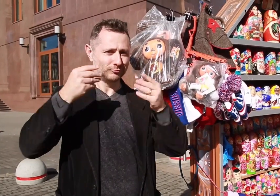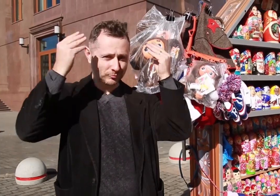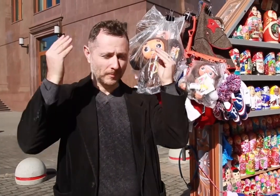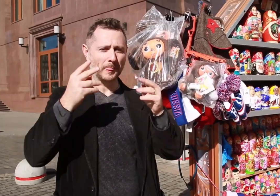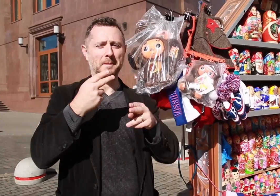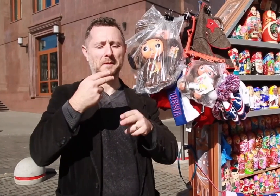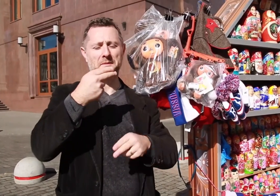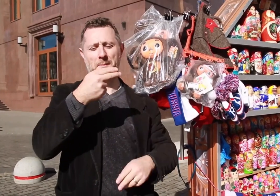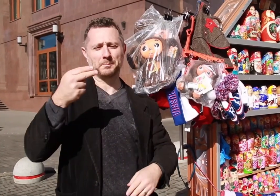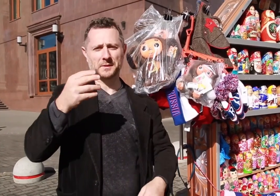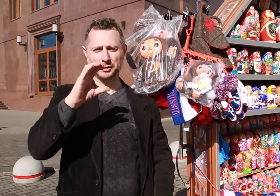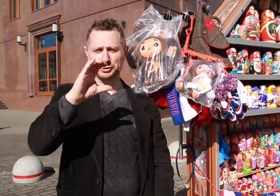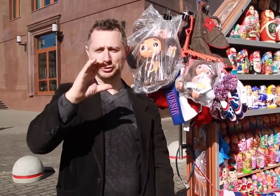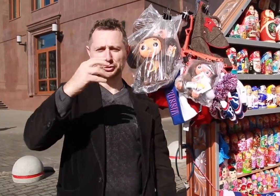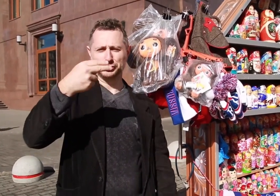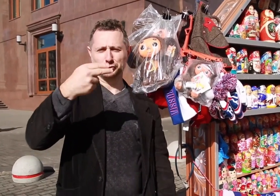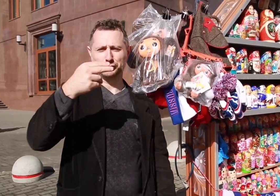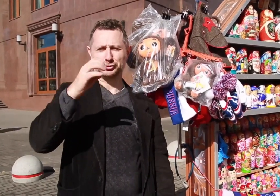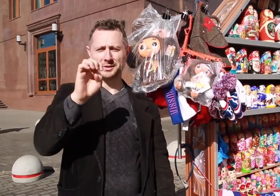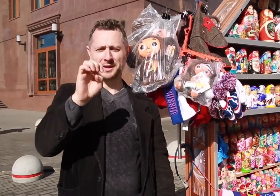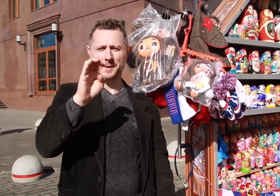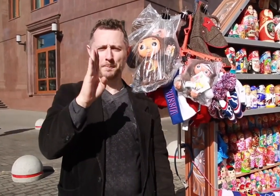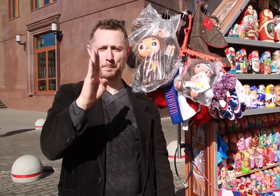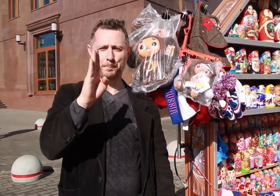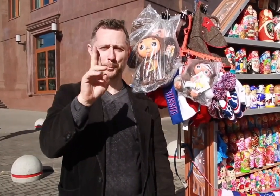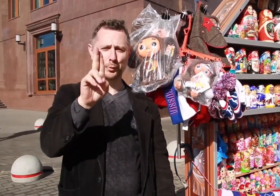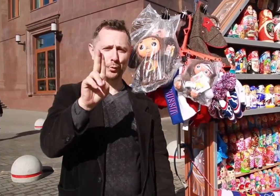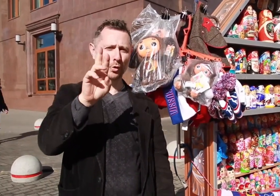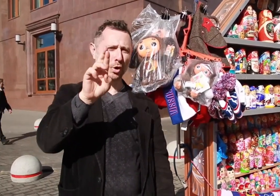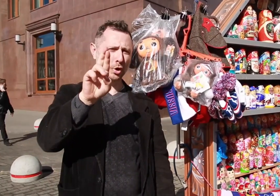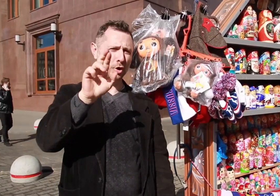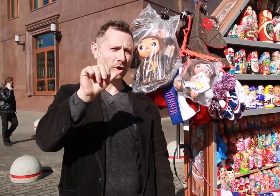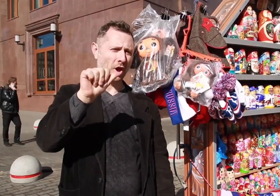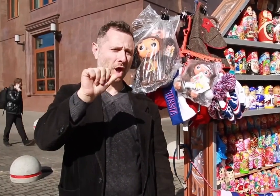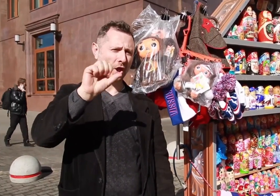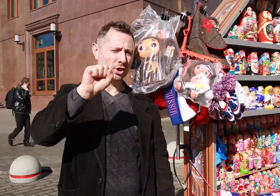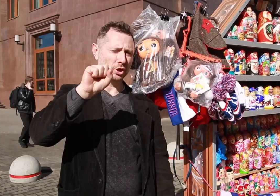name sign. He is as popular in Russia